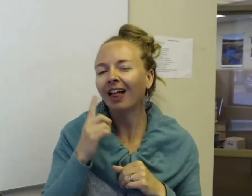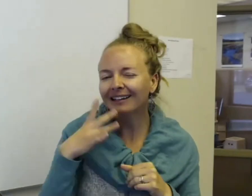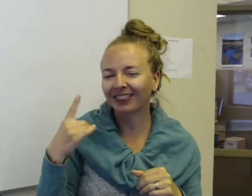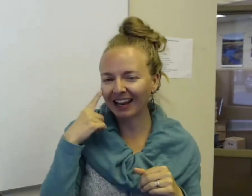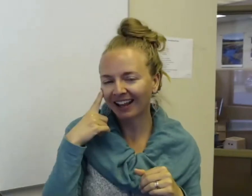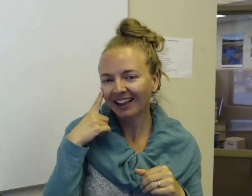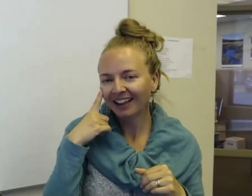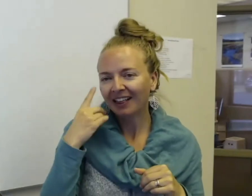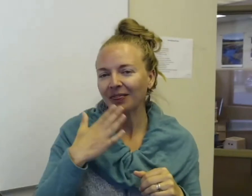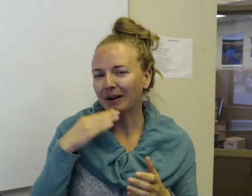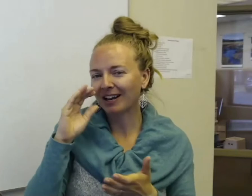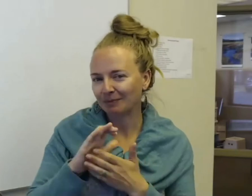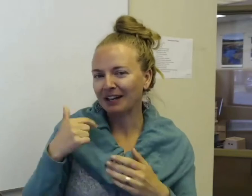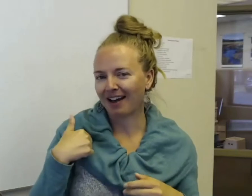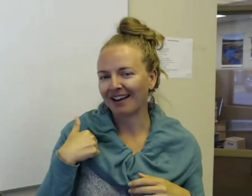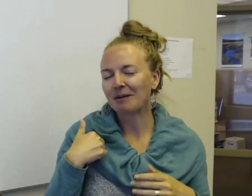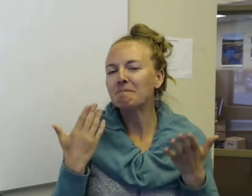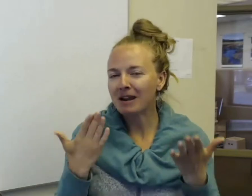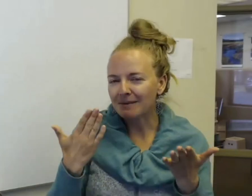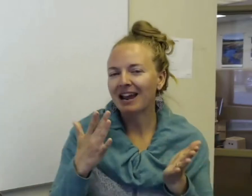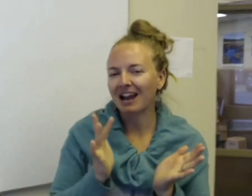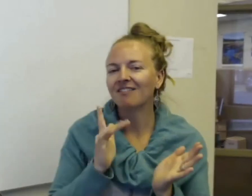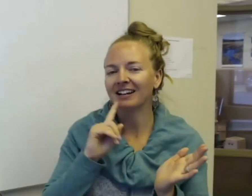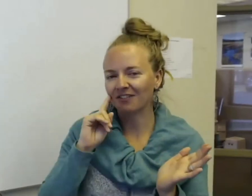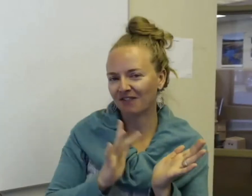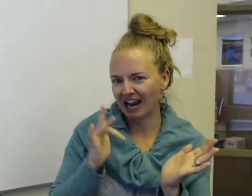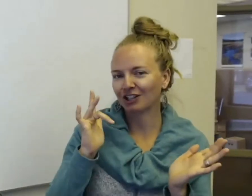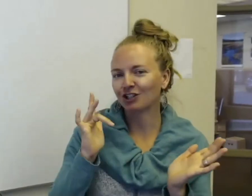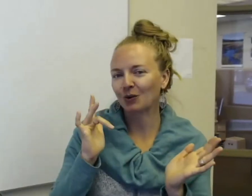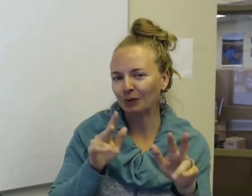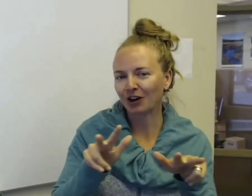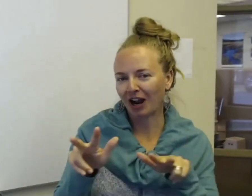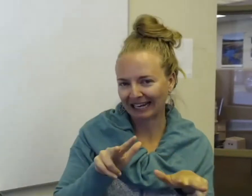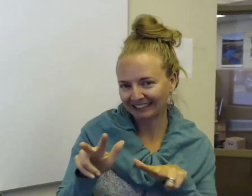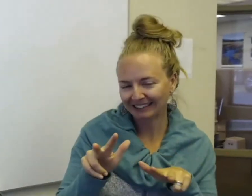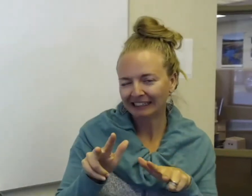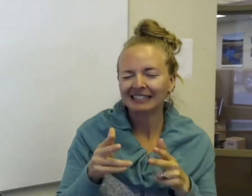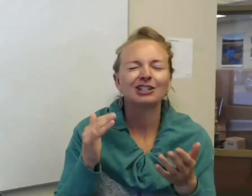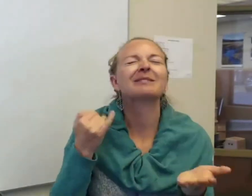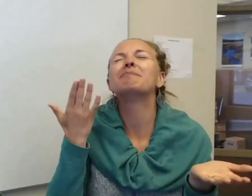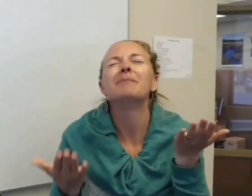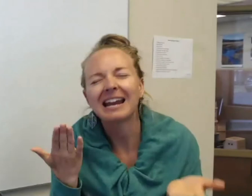to think that my husband and I maybe have the deaf advantage when we're hiking, just